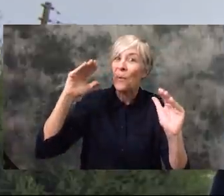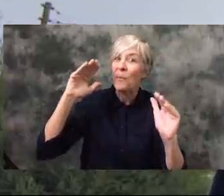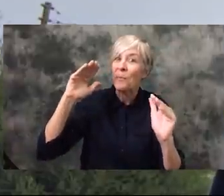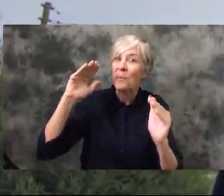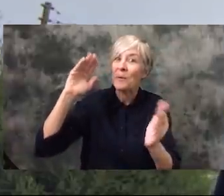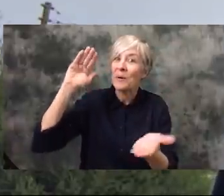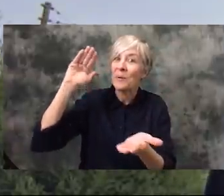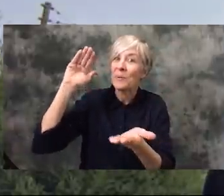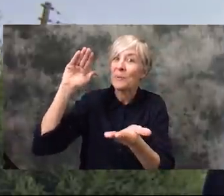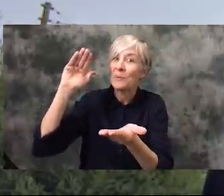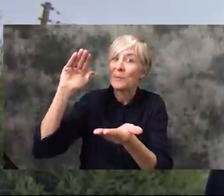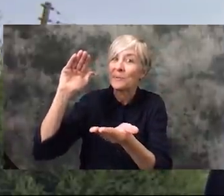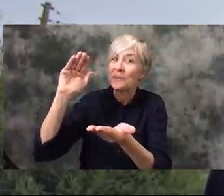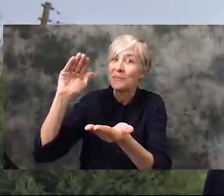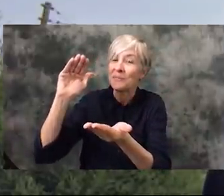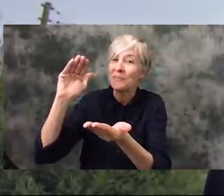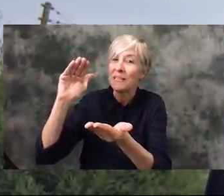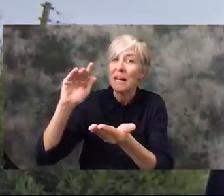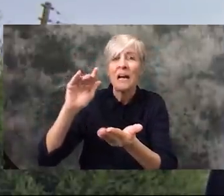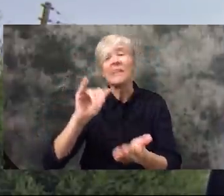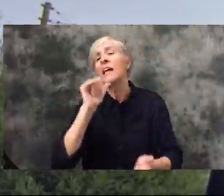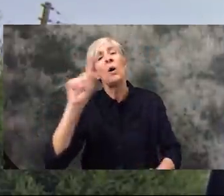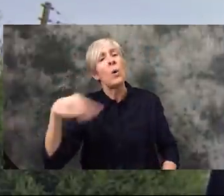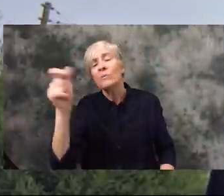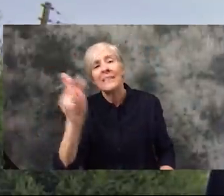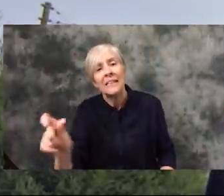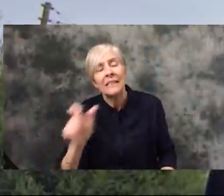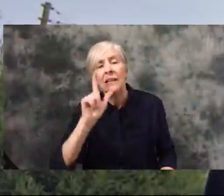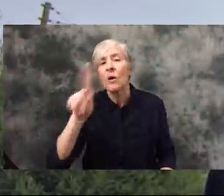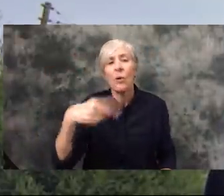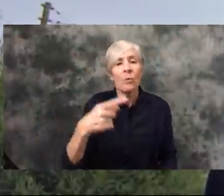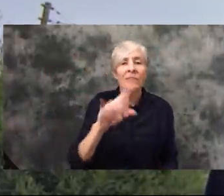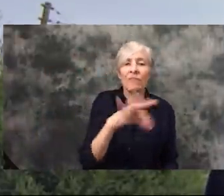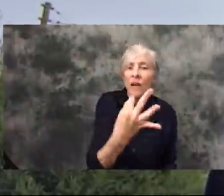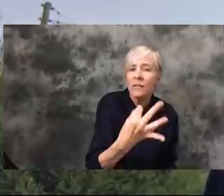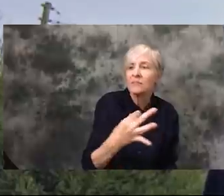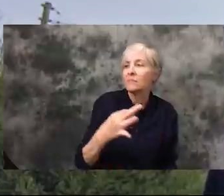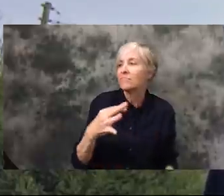This is a global effort this is not just about Italy or France or the United